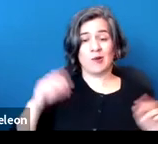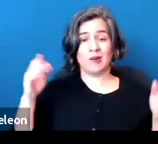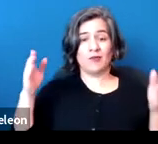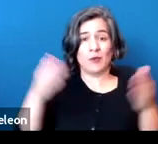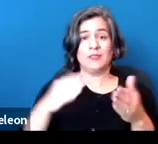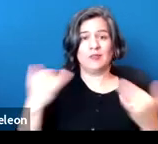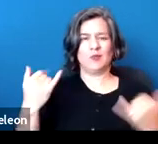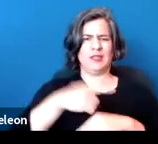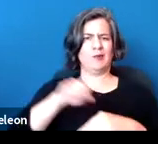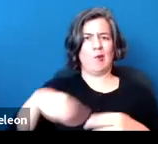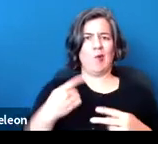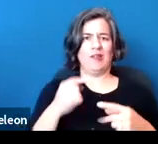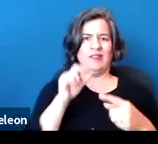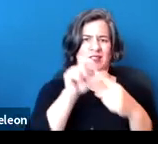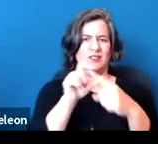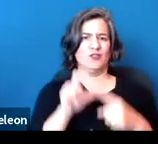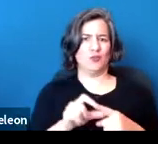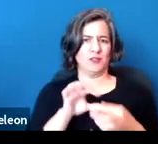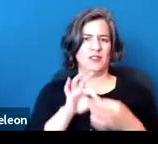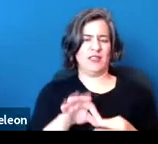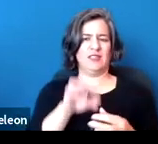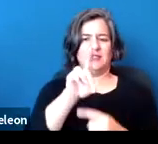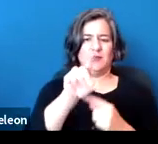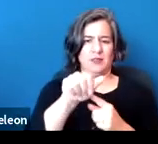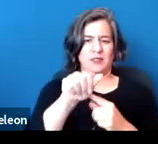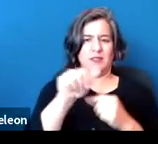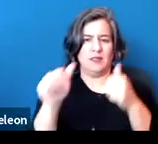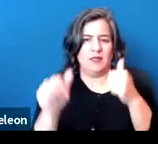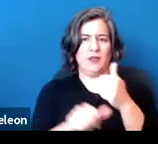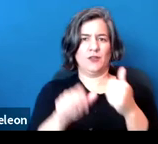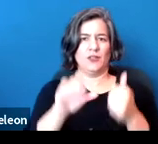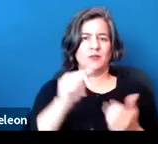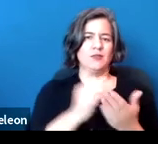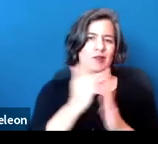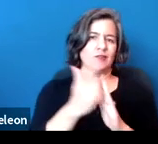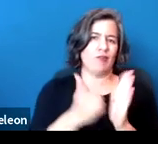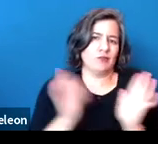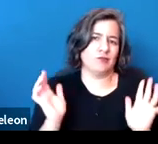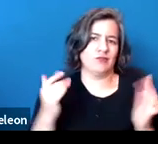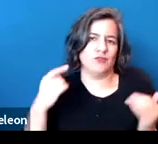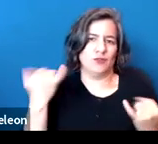on these term of art disabilities under disabilities rights laws. And so we will move on.